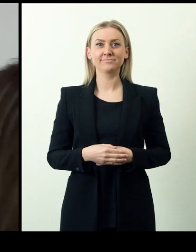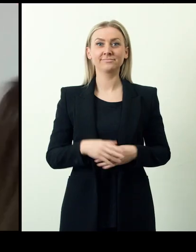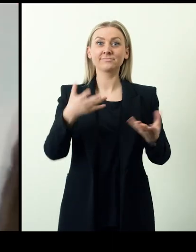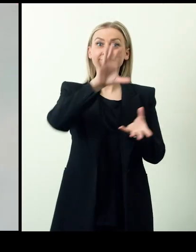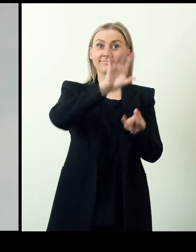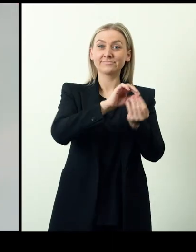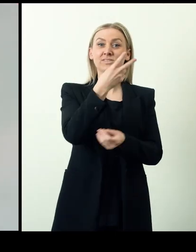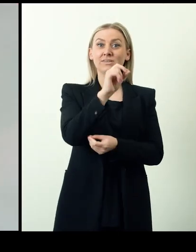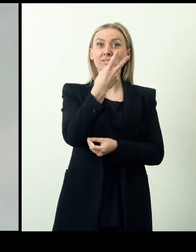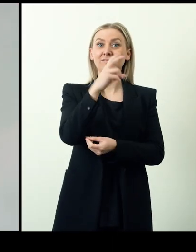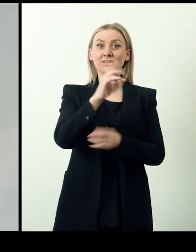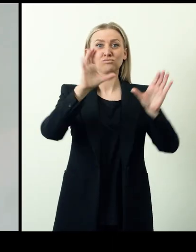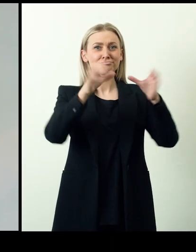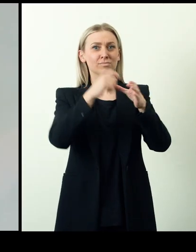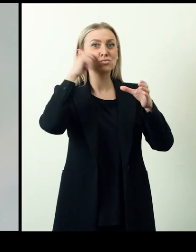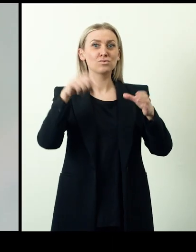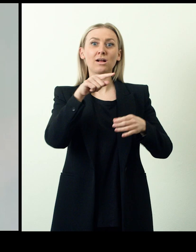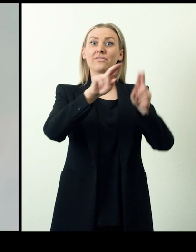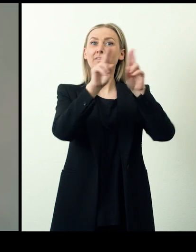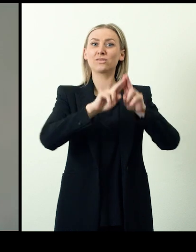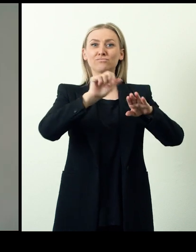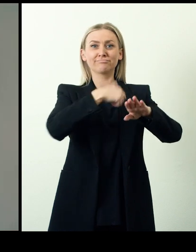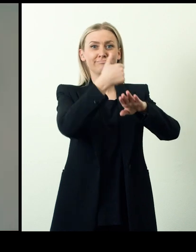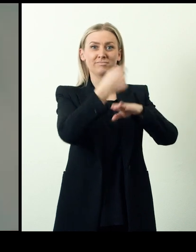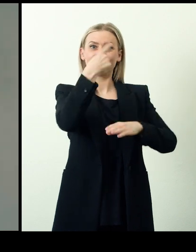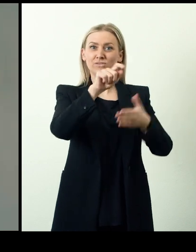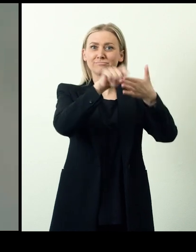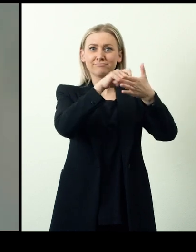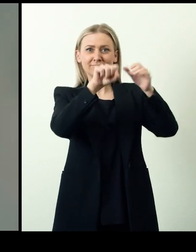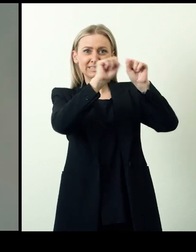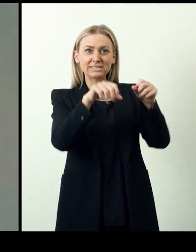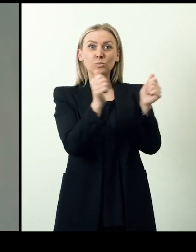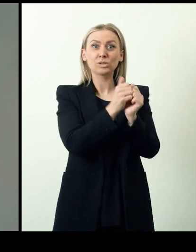In the run up to the 2020 local elections in Ukraine, the International Foundation for Electoral Systems